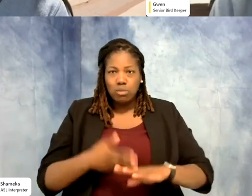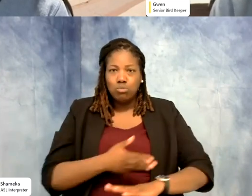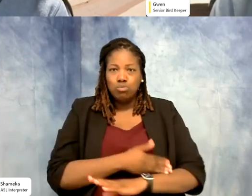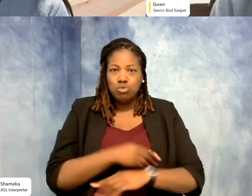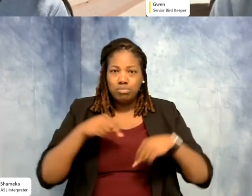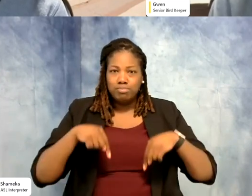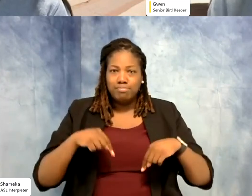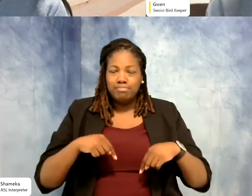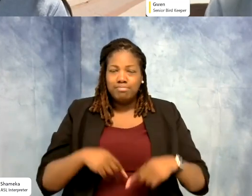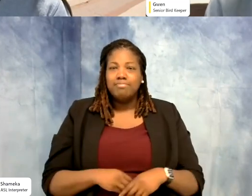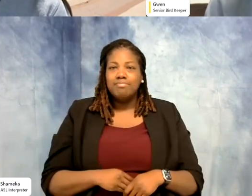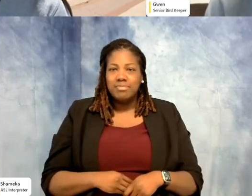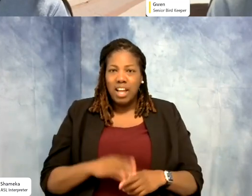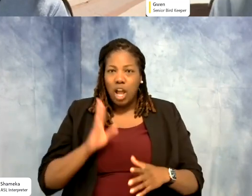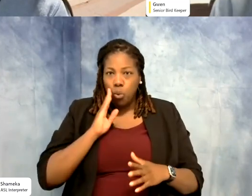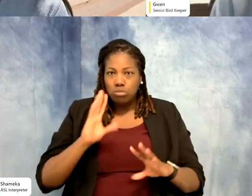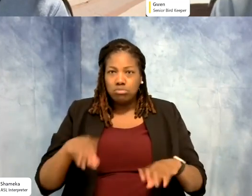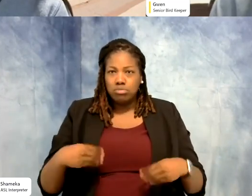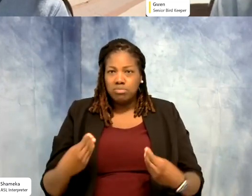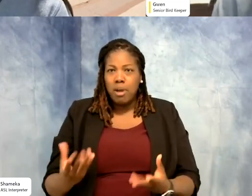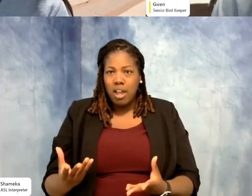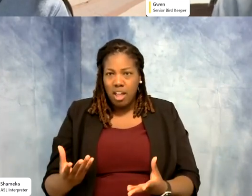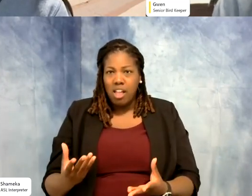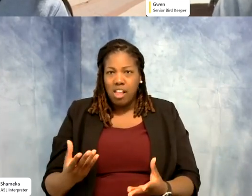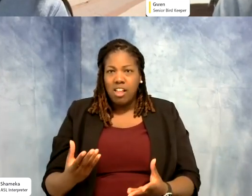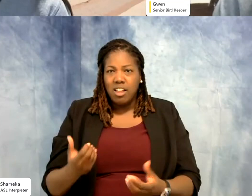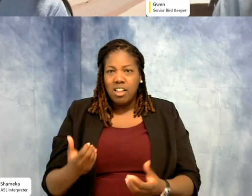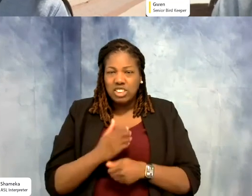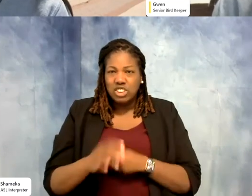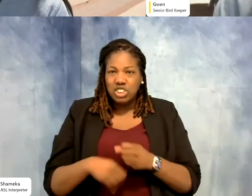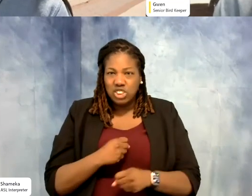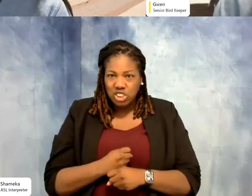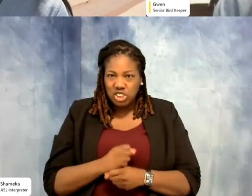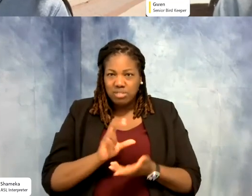And I wanted to give back for every year that I've been at the Zoo, give something back. But